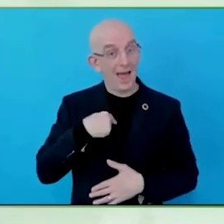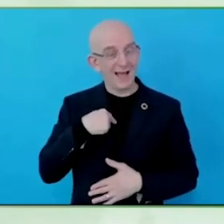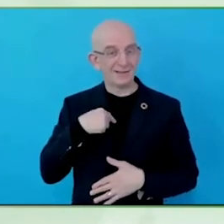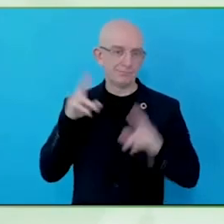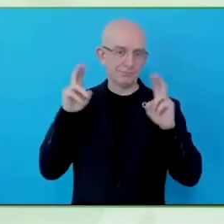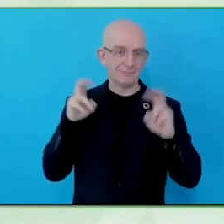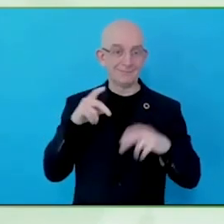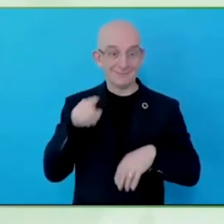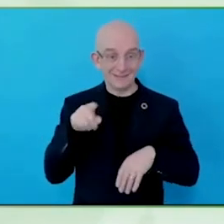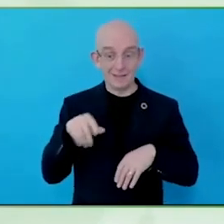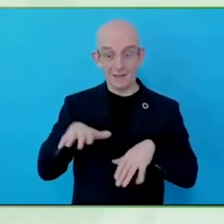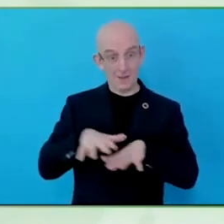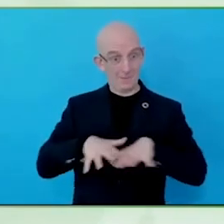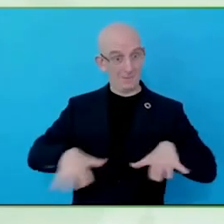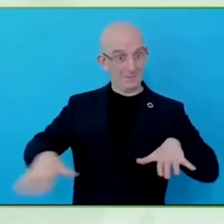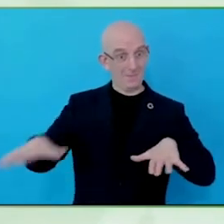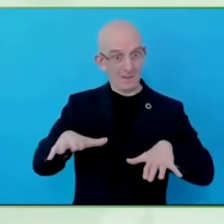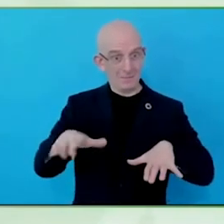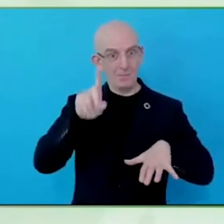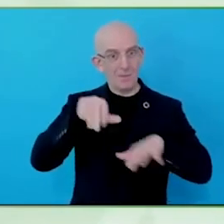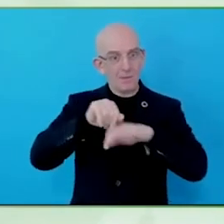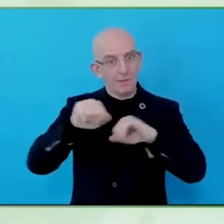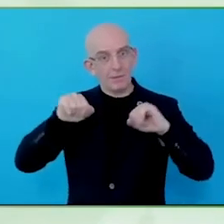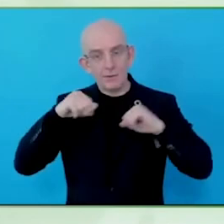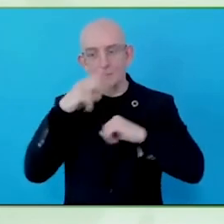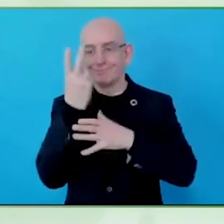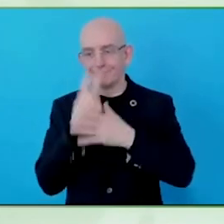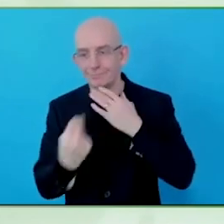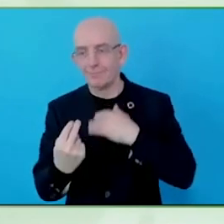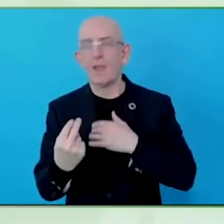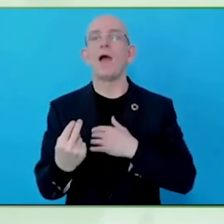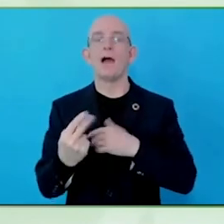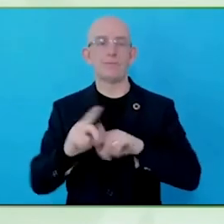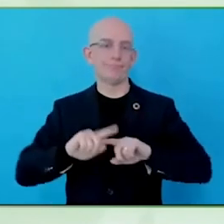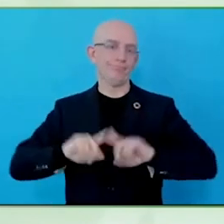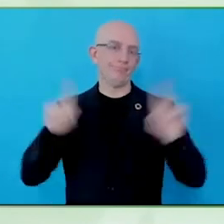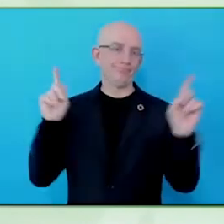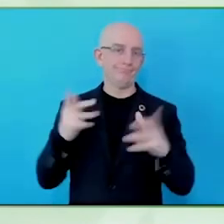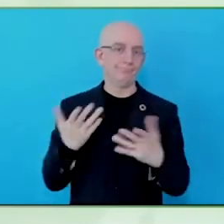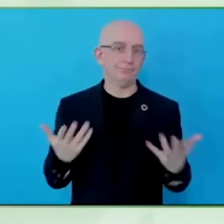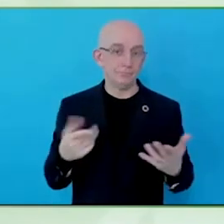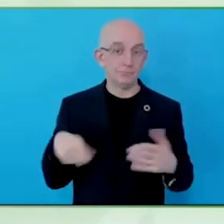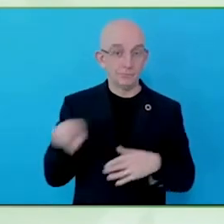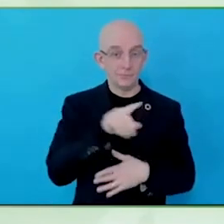And is this uncharacteristic of those you have a listen to, it is